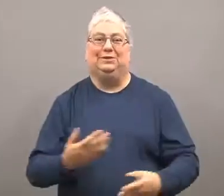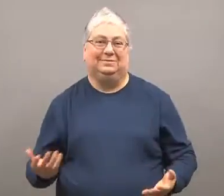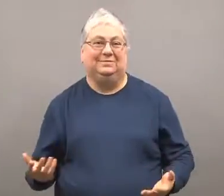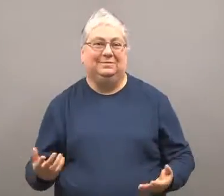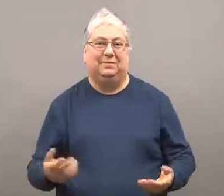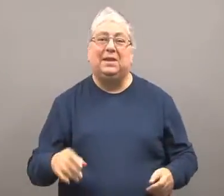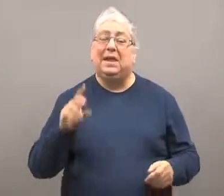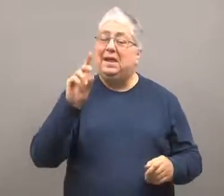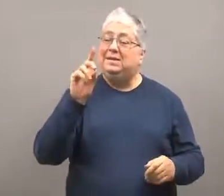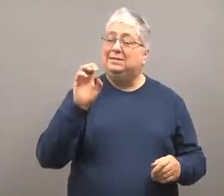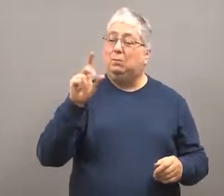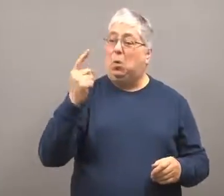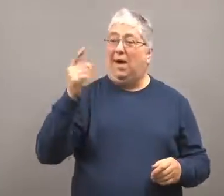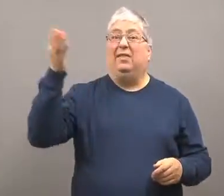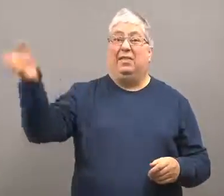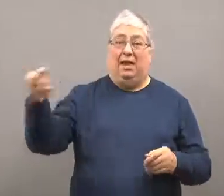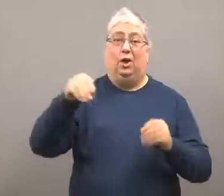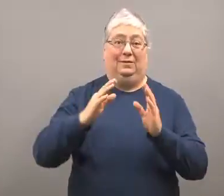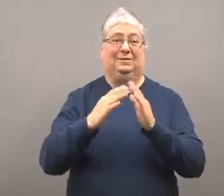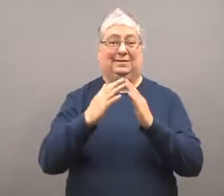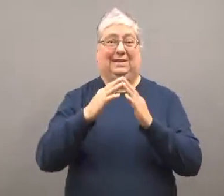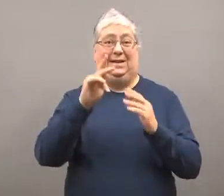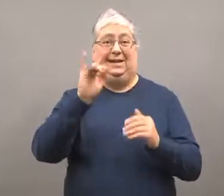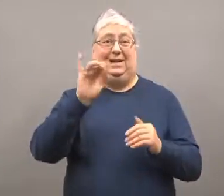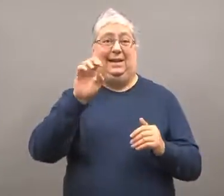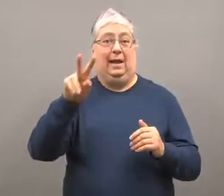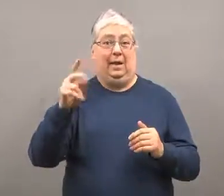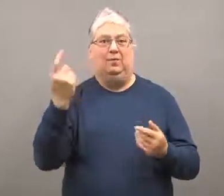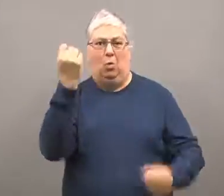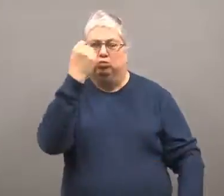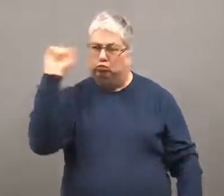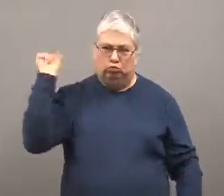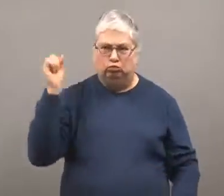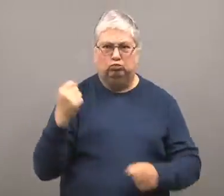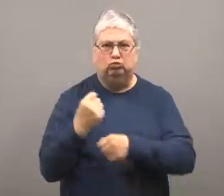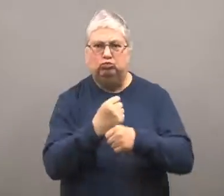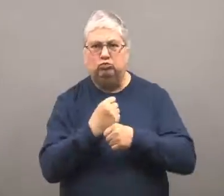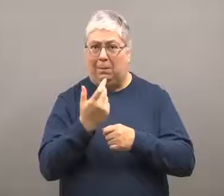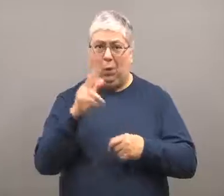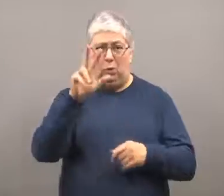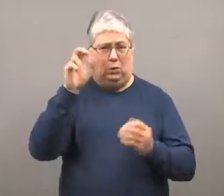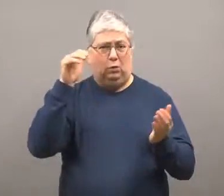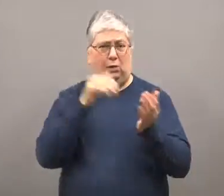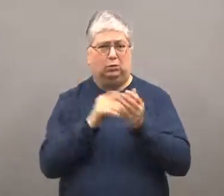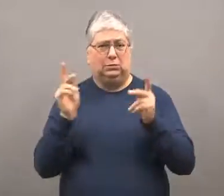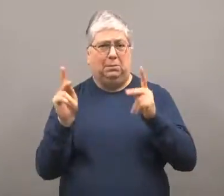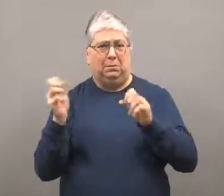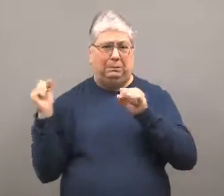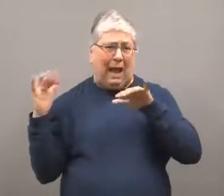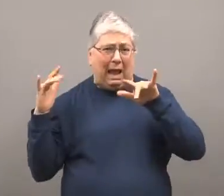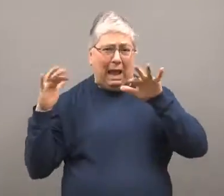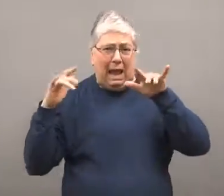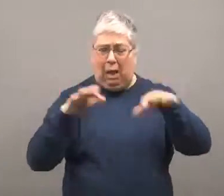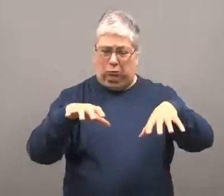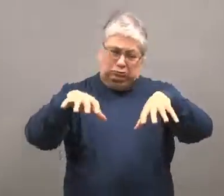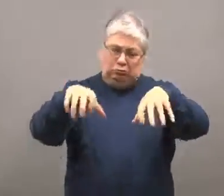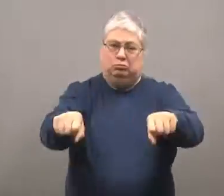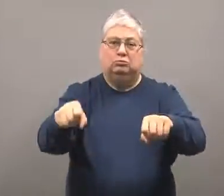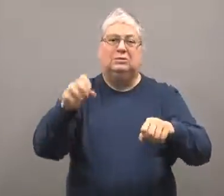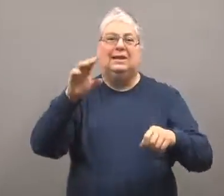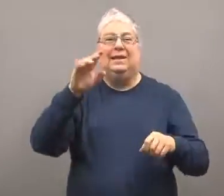300,000 people demonstrated in the city of Kiev on December 1.